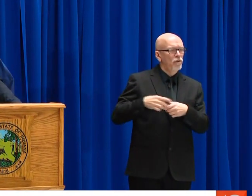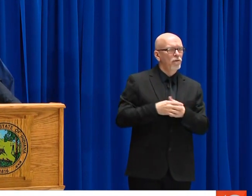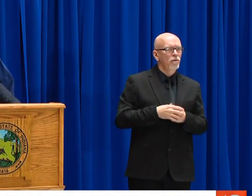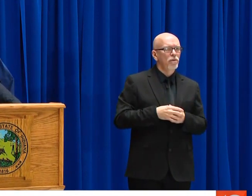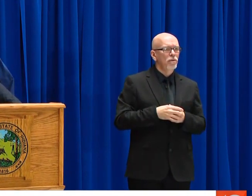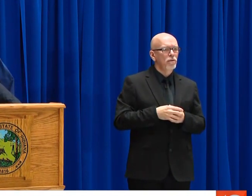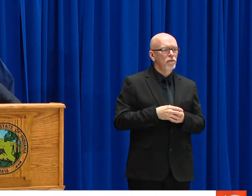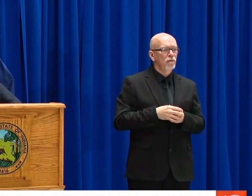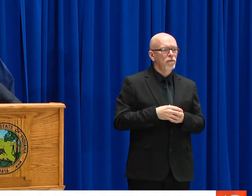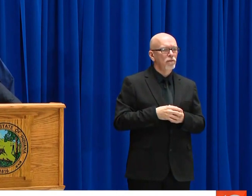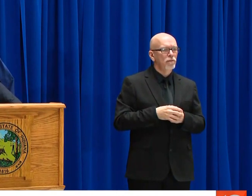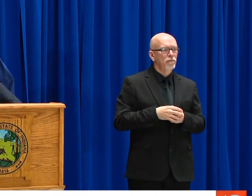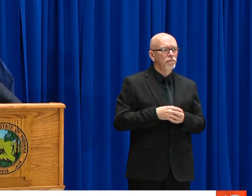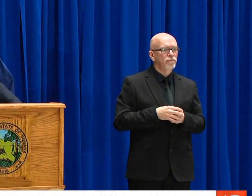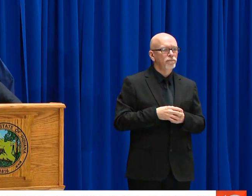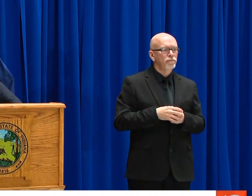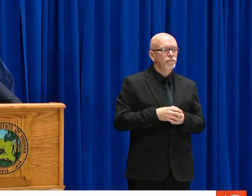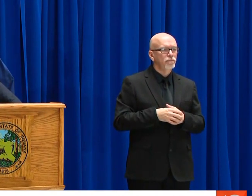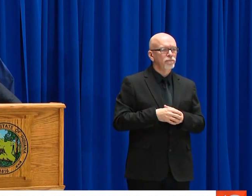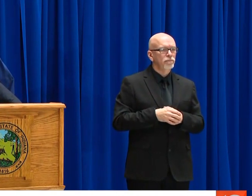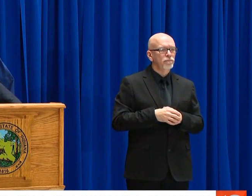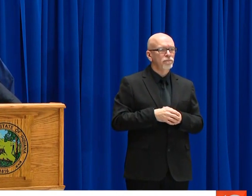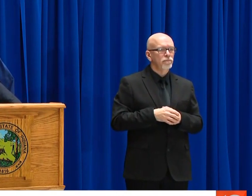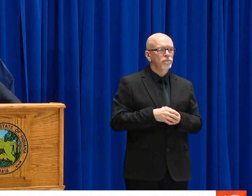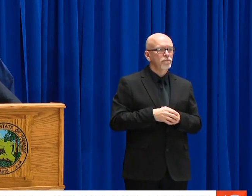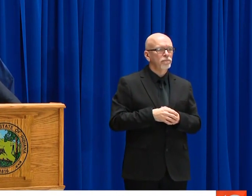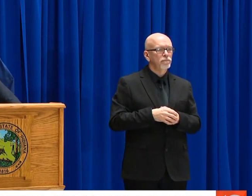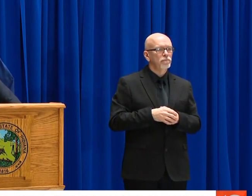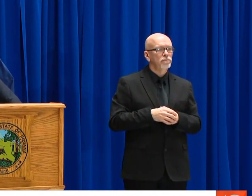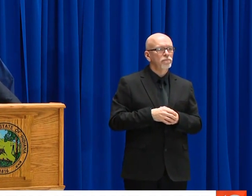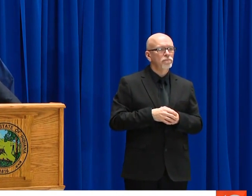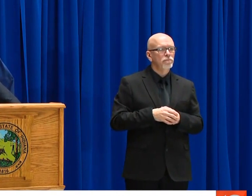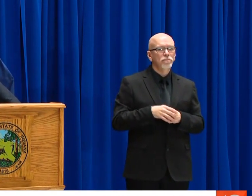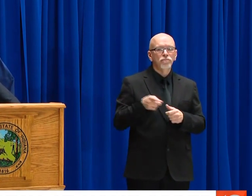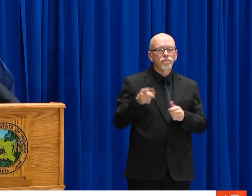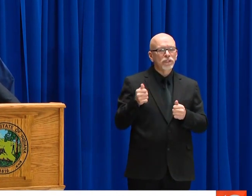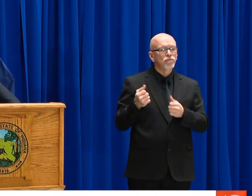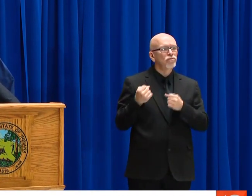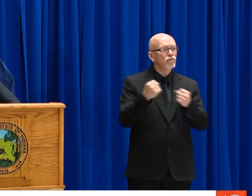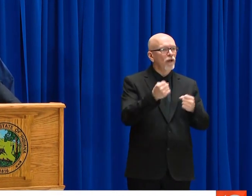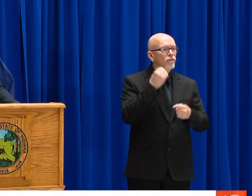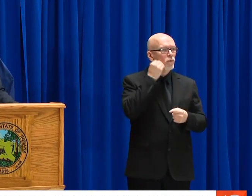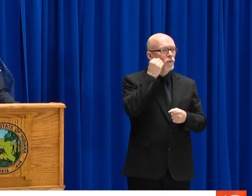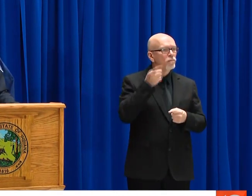MEMBER COME UP TO ME TODAY IN FEAR ABOUT HOW SHE IS GOING TO GET HOME FROM WORK. HOW IS SHE GOING TO GET HOME